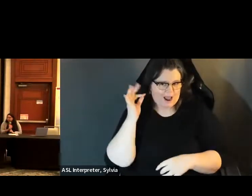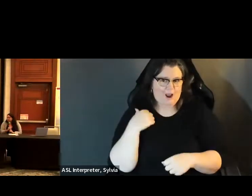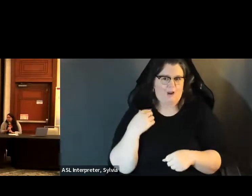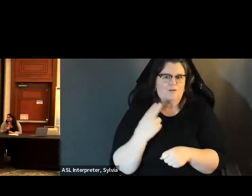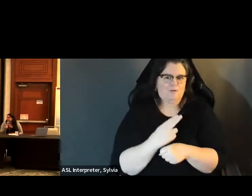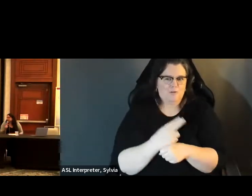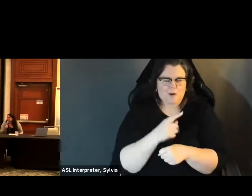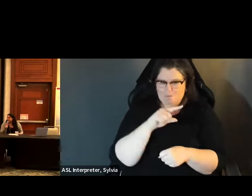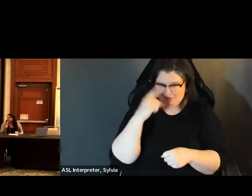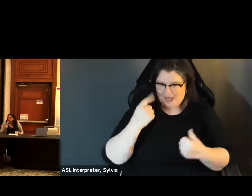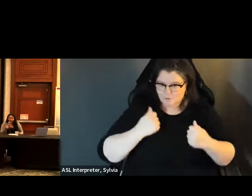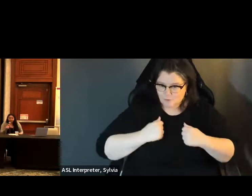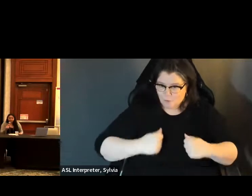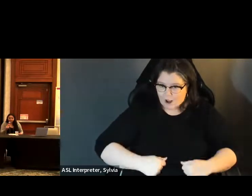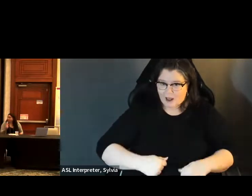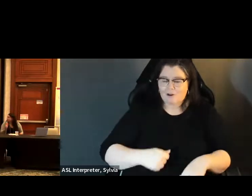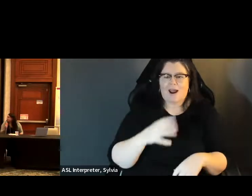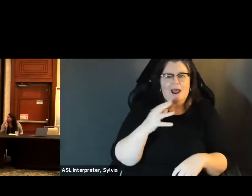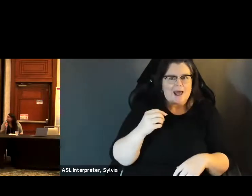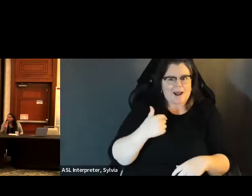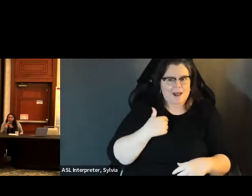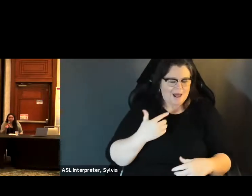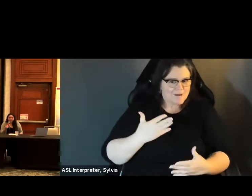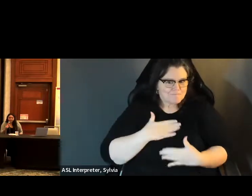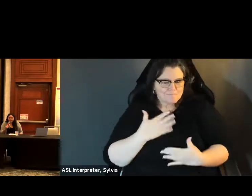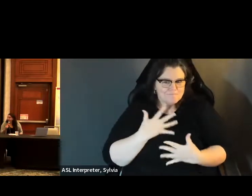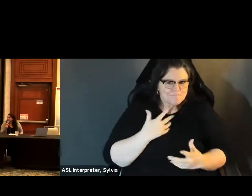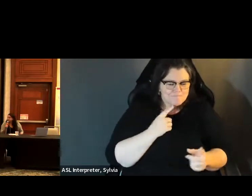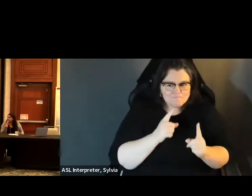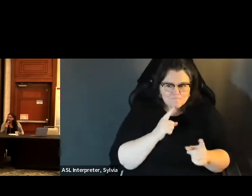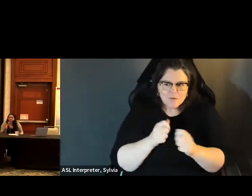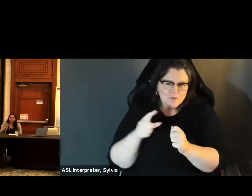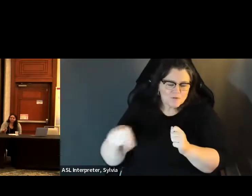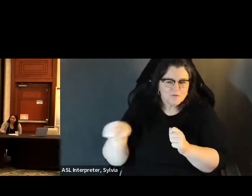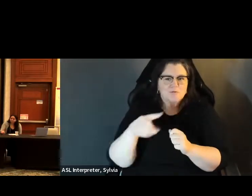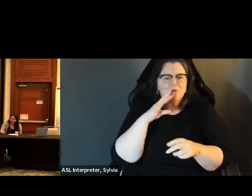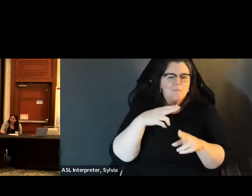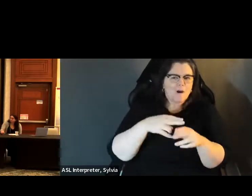coordinator of vote writers. I'm a lat Ina with long dark Am a latina, with long dark hair, wearing a black and white. hair wearing a black and white sweater. I am